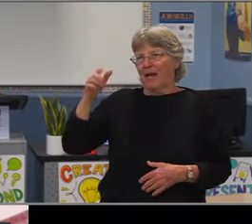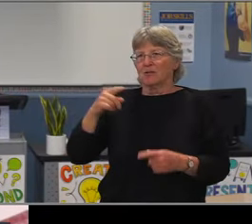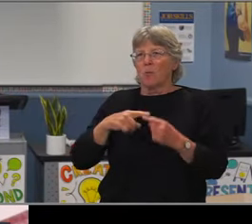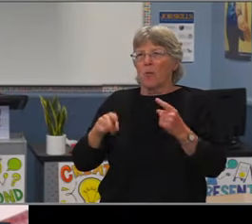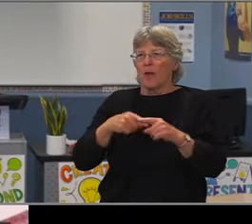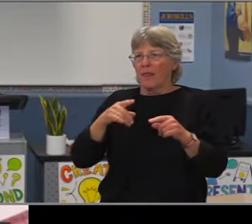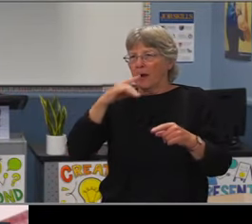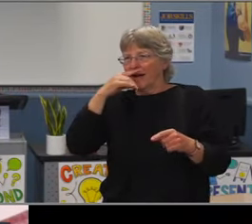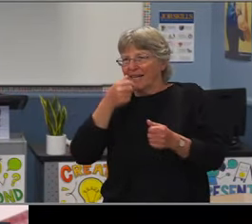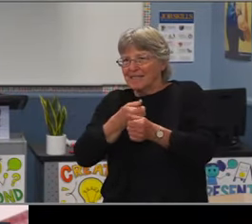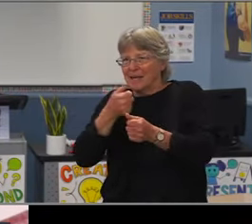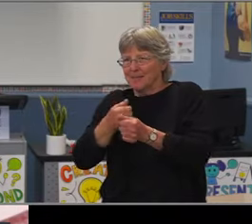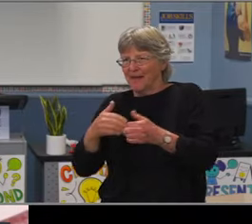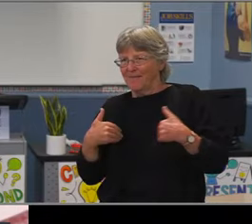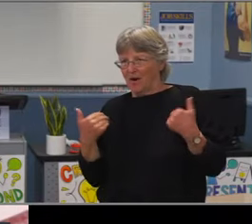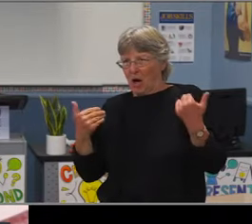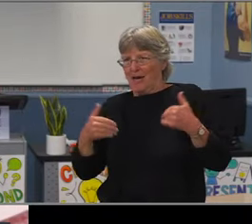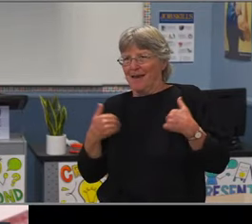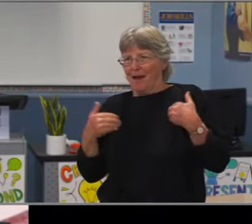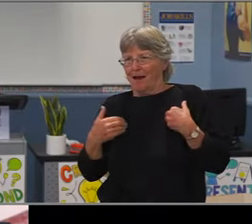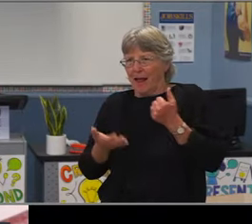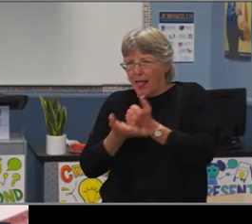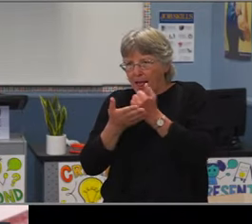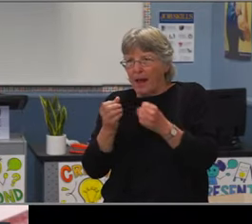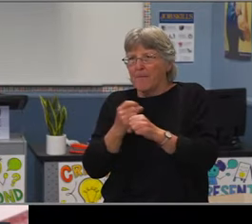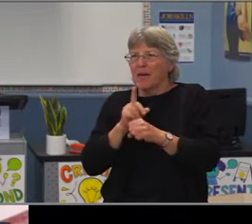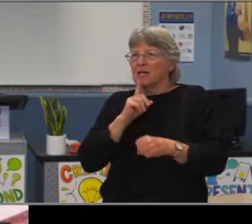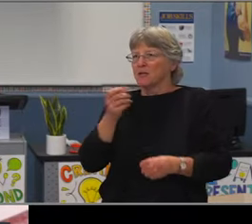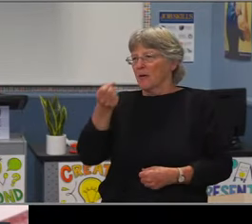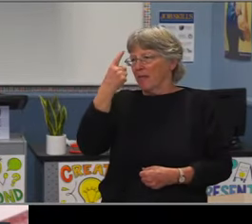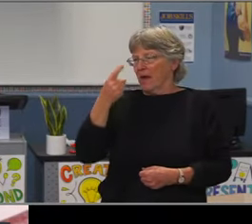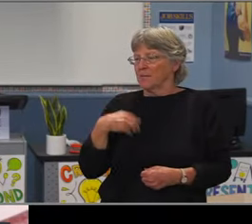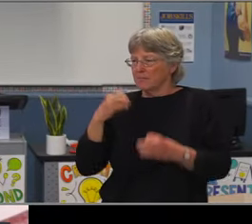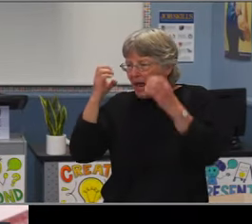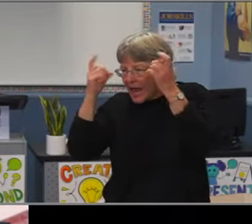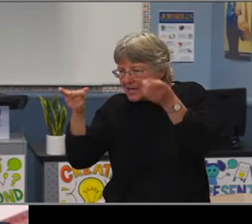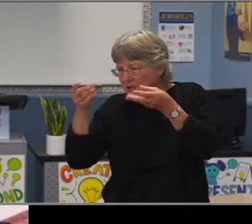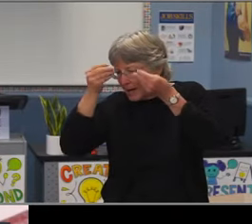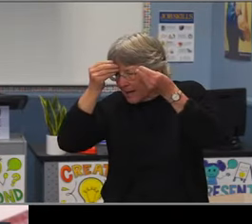because unfortunately not all of our students and we know which ones are as comfortable